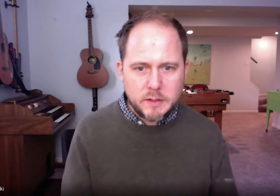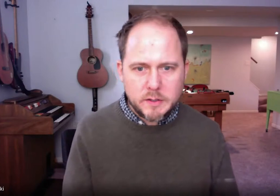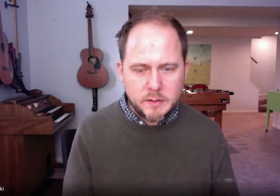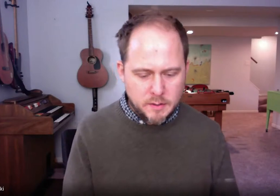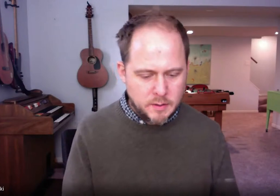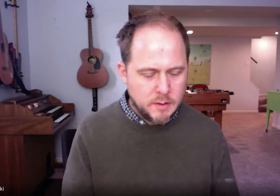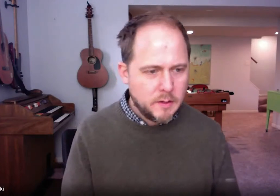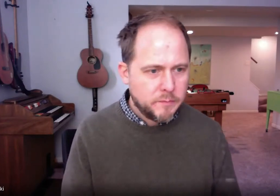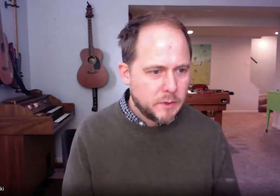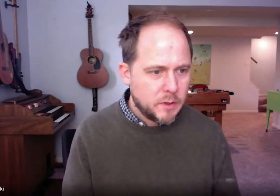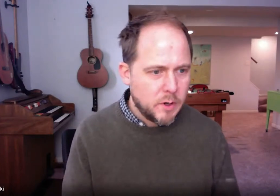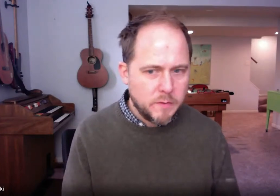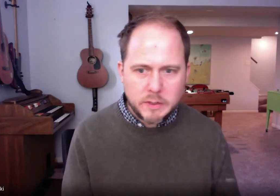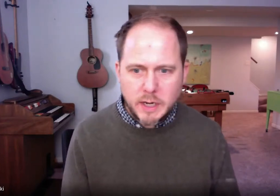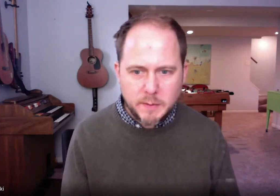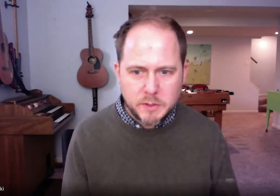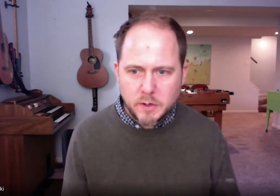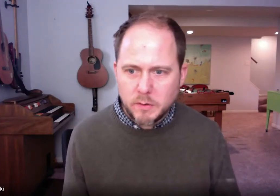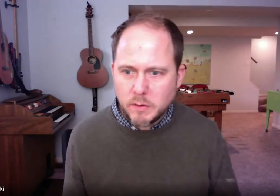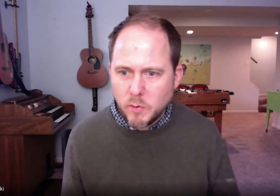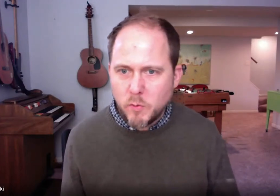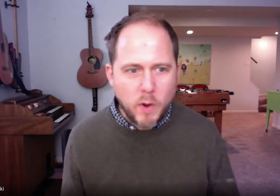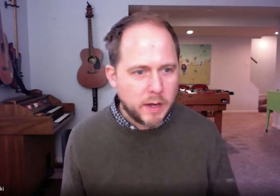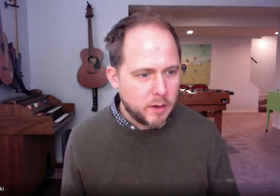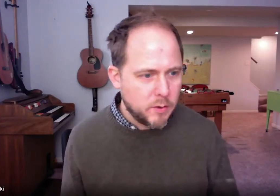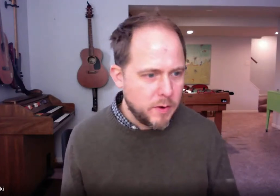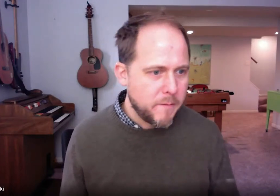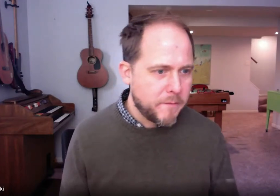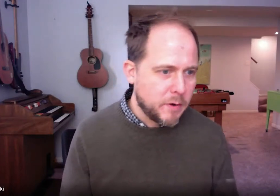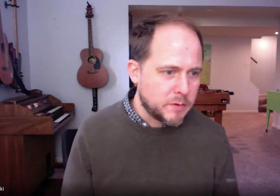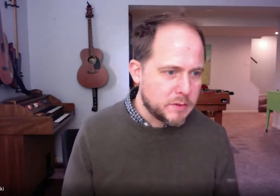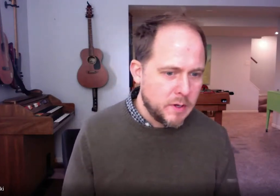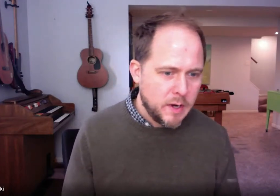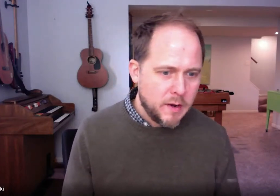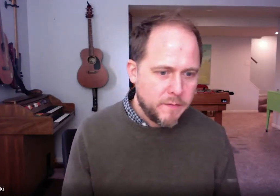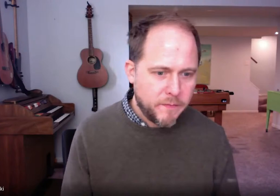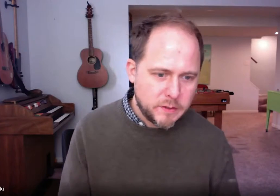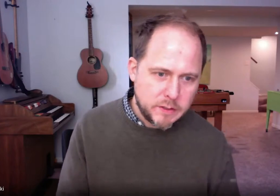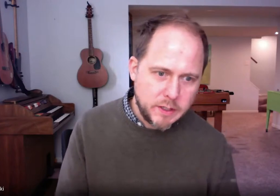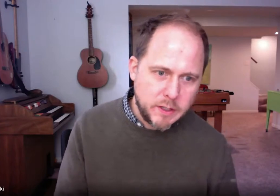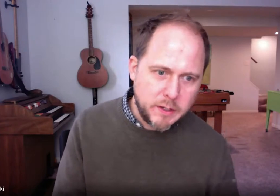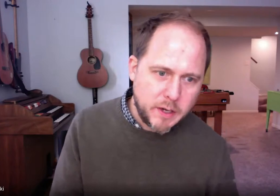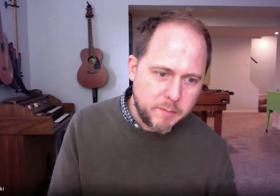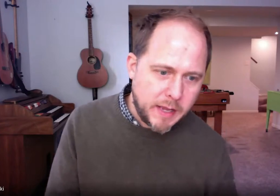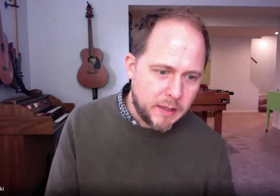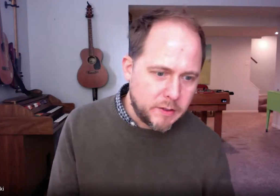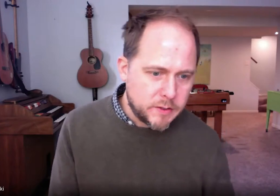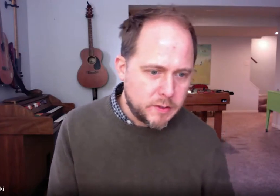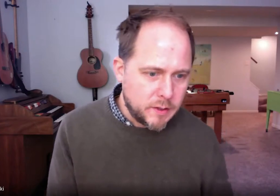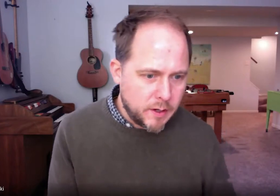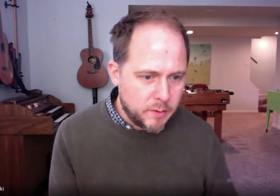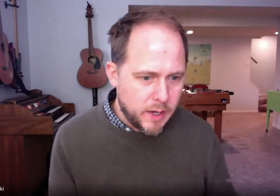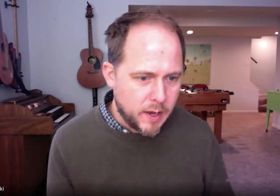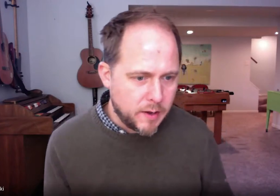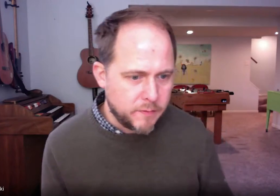this. Cover time so way to go folks first in my list. We have